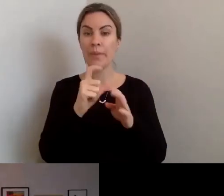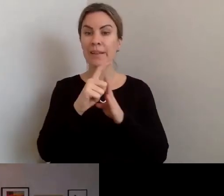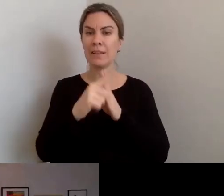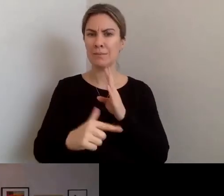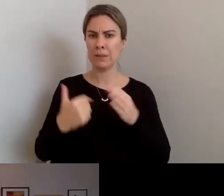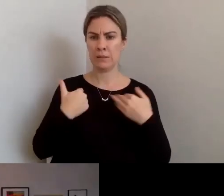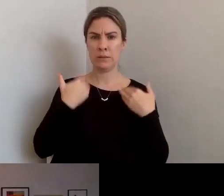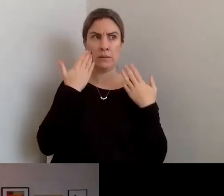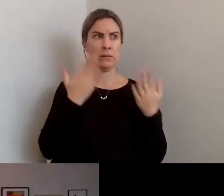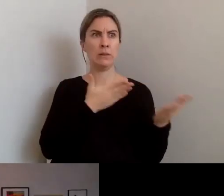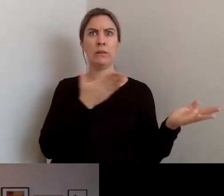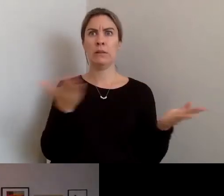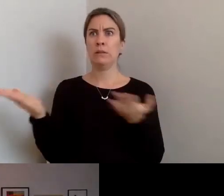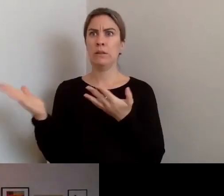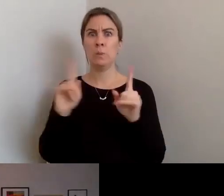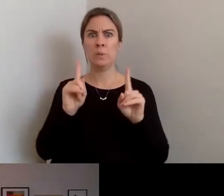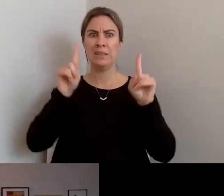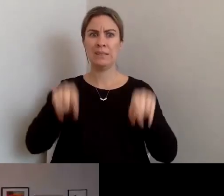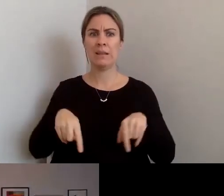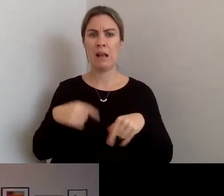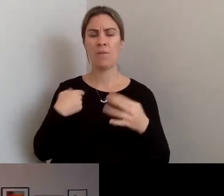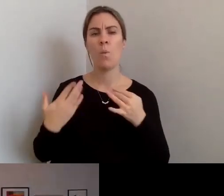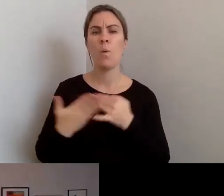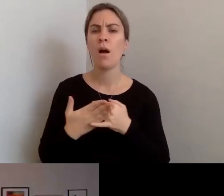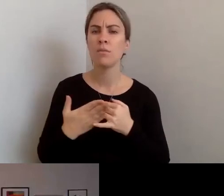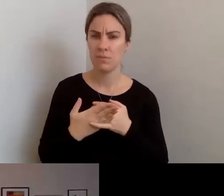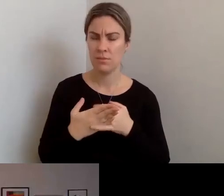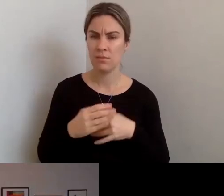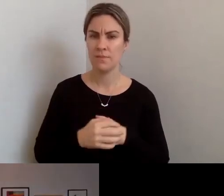What advice would you give to a small organisation on what are the